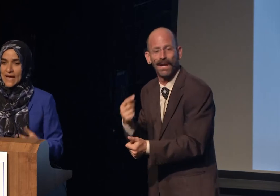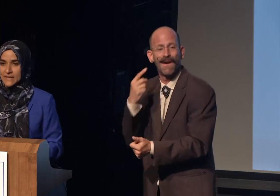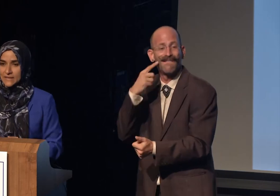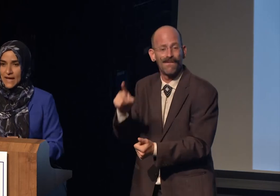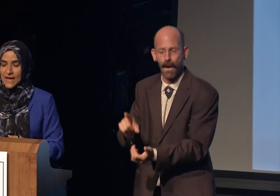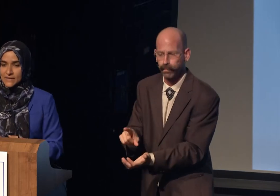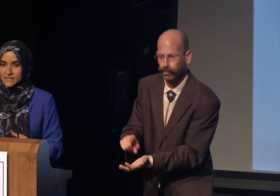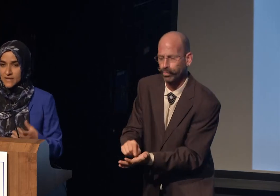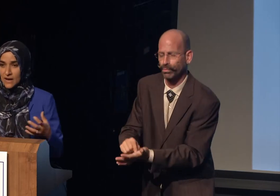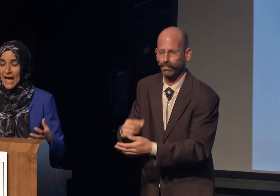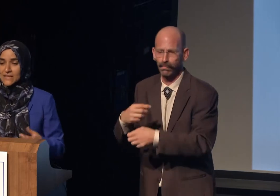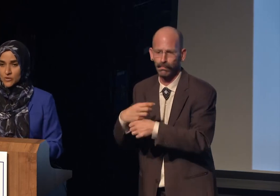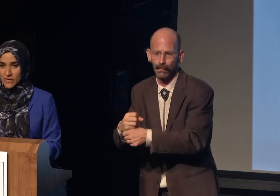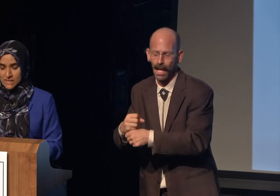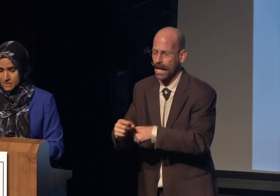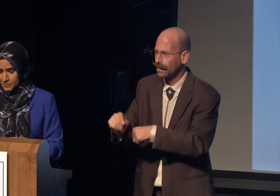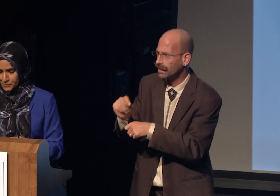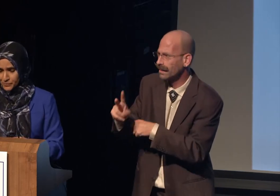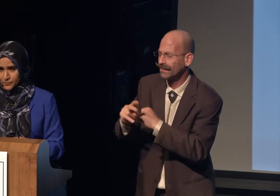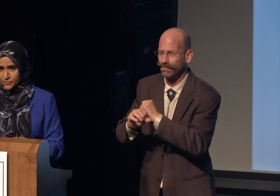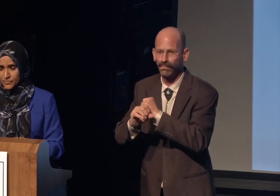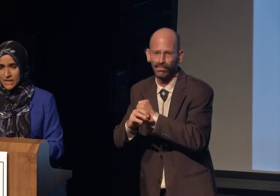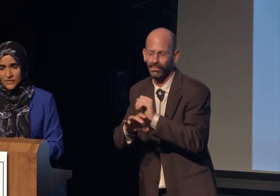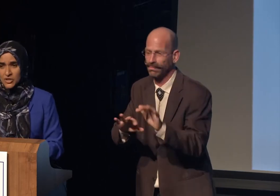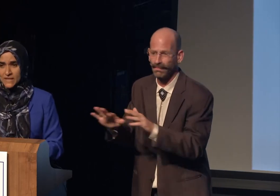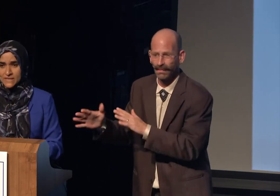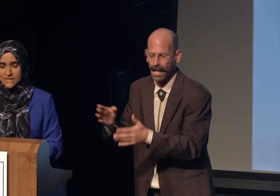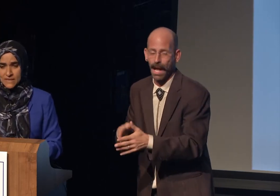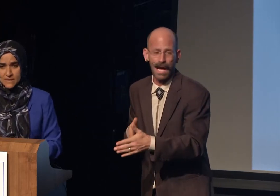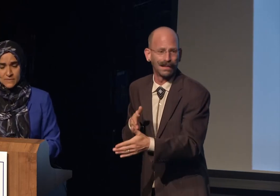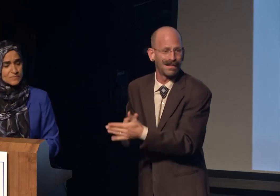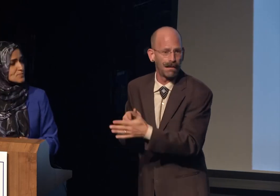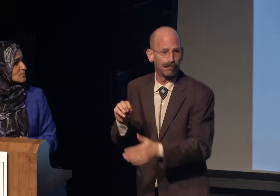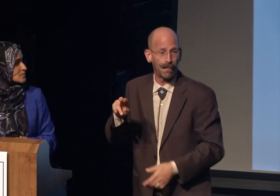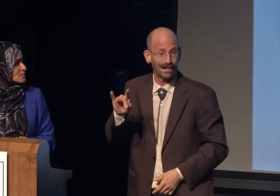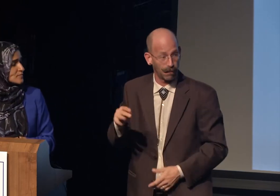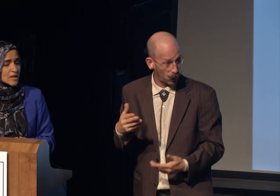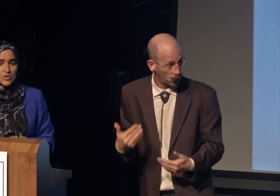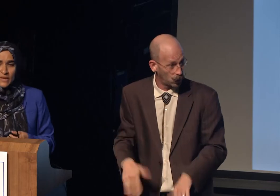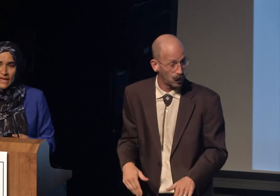and activists in the United States.